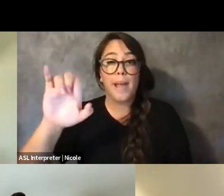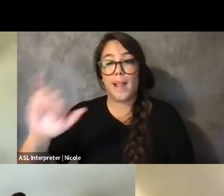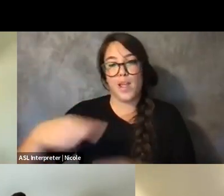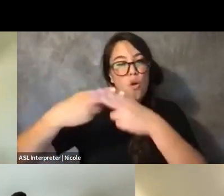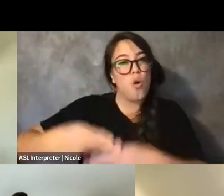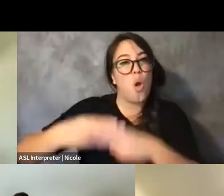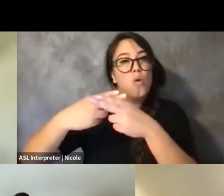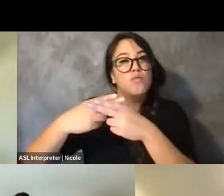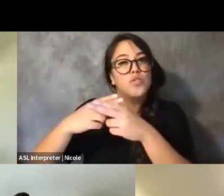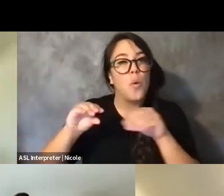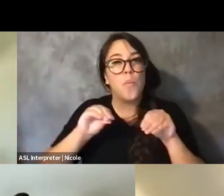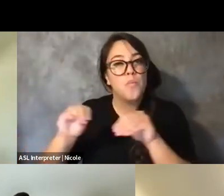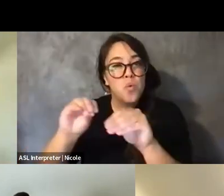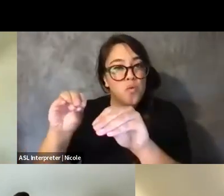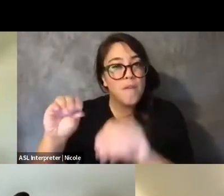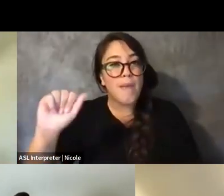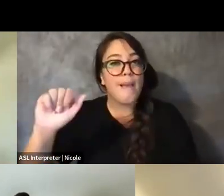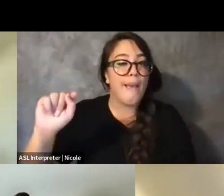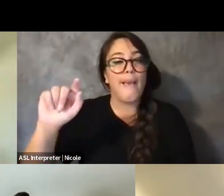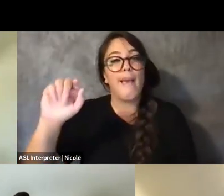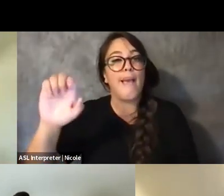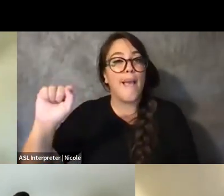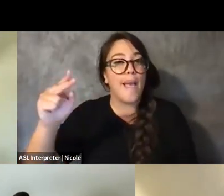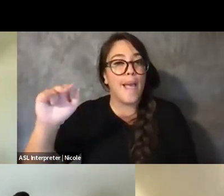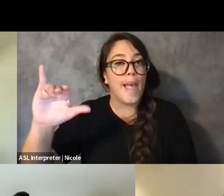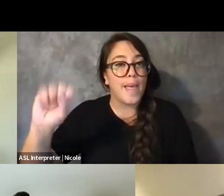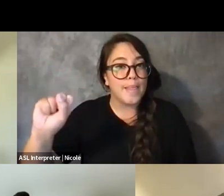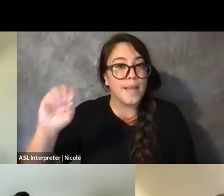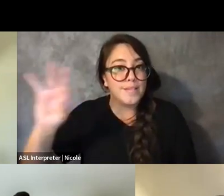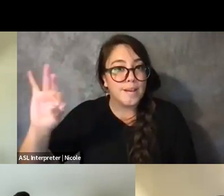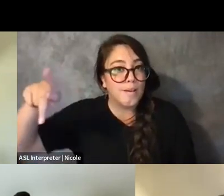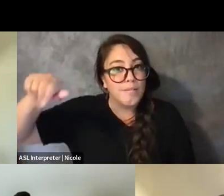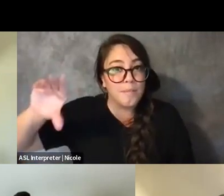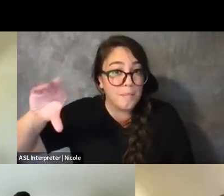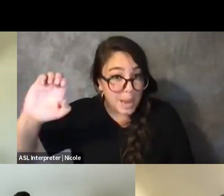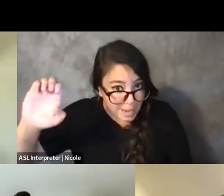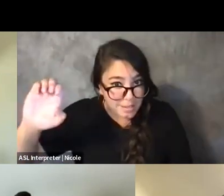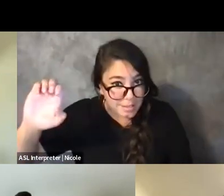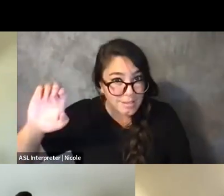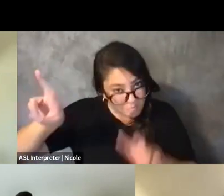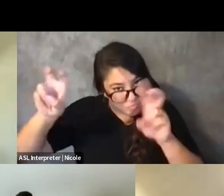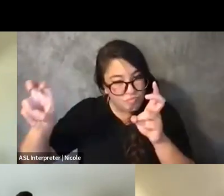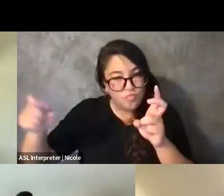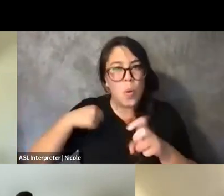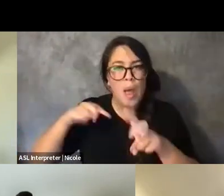And I, like, observed and even at times participated in, you know, my colleagues wanting